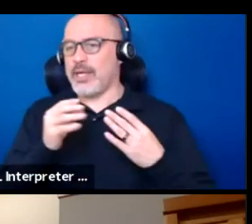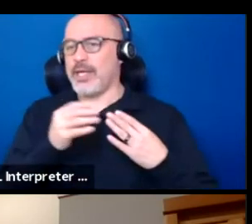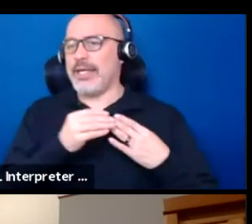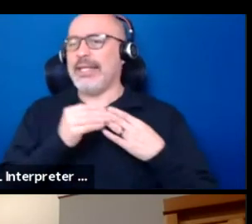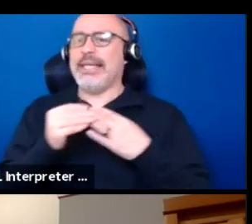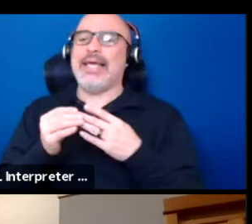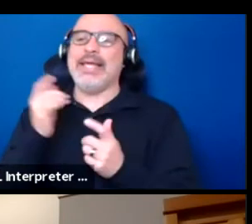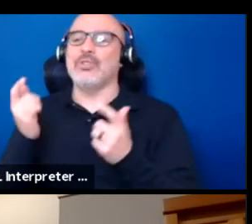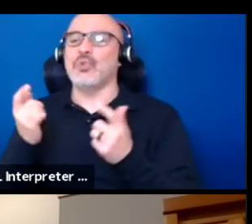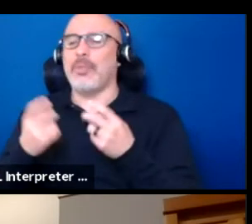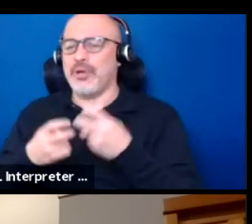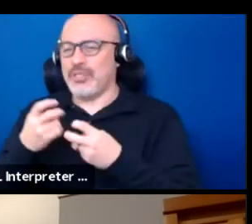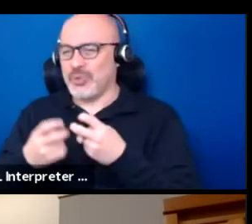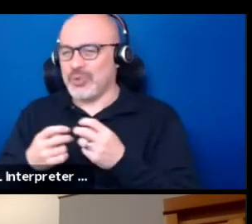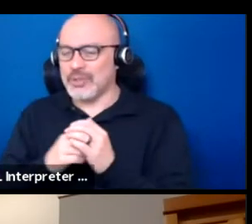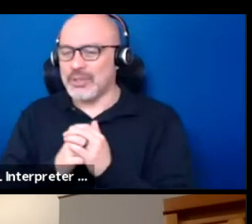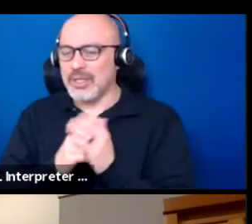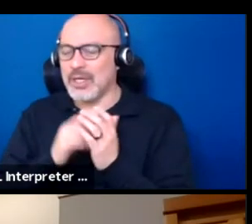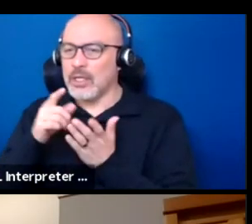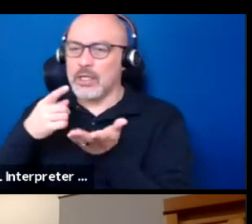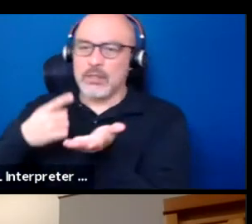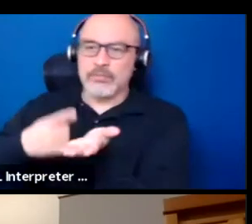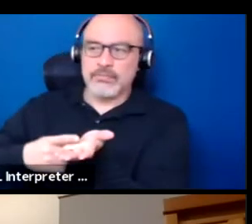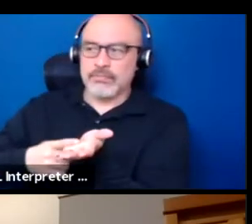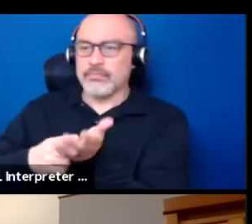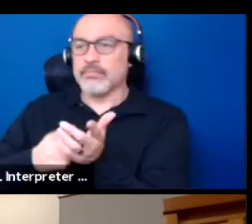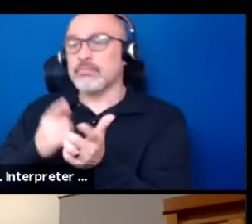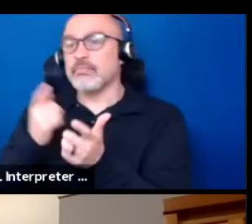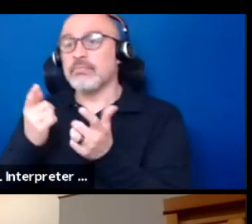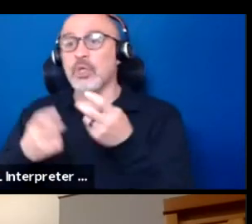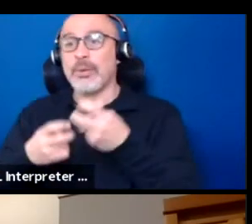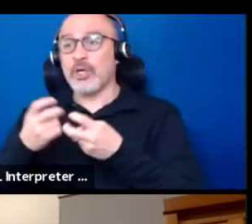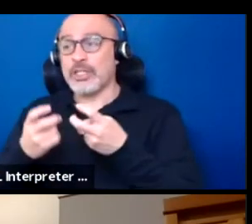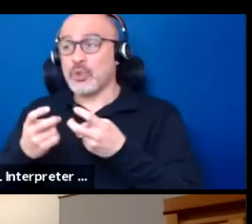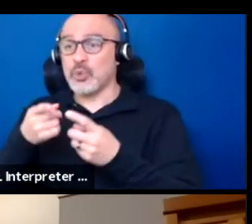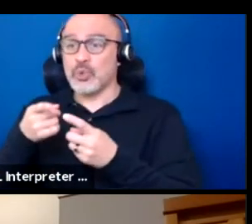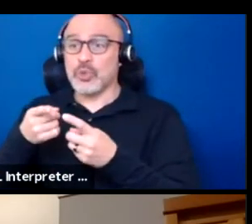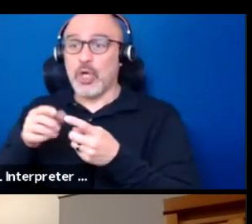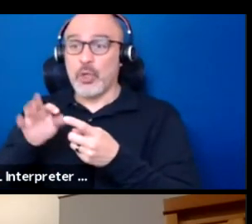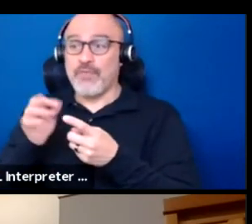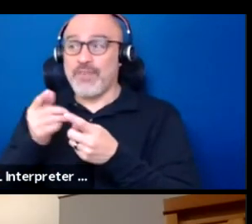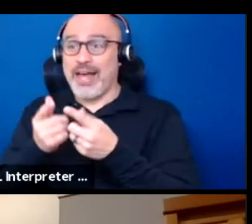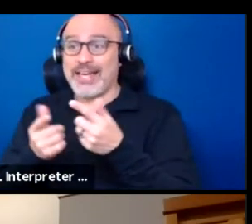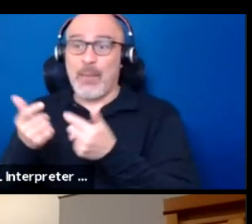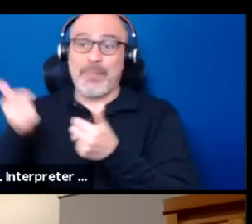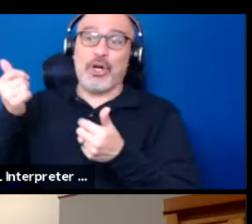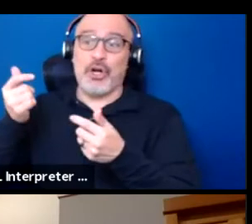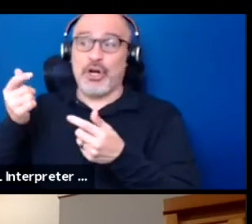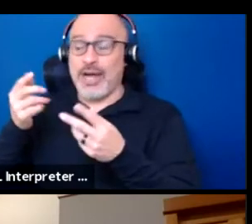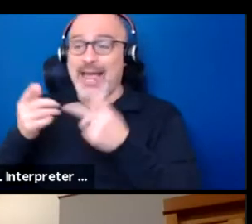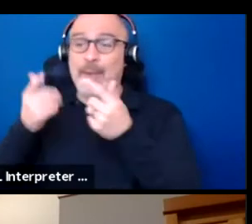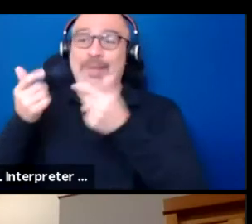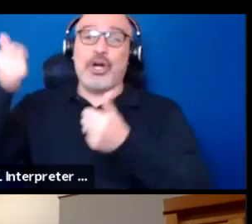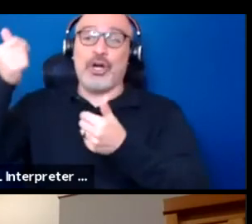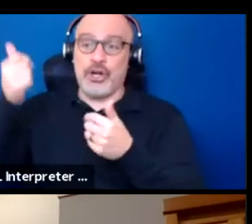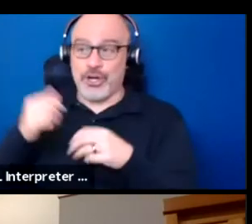And when you discuss and talk about the bigger issues, there are bigger issues and then there are bigger issues. There's a story of Raven, or excuse me,